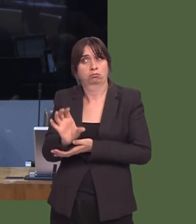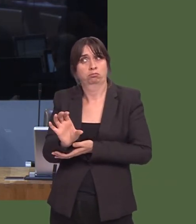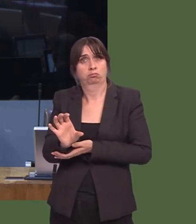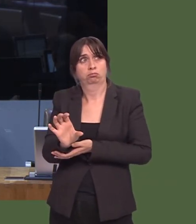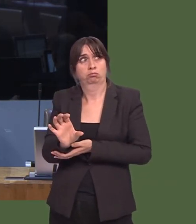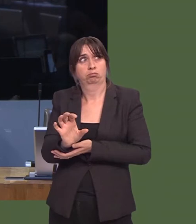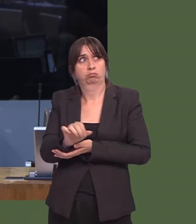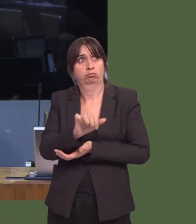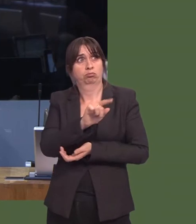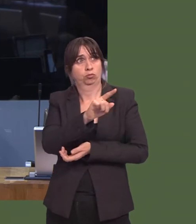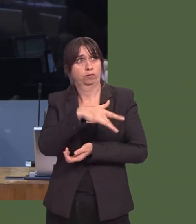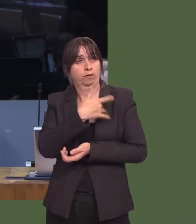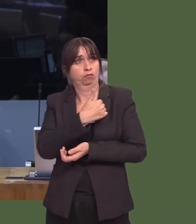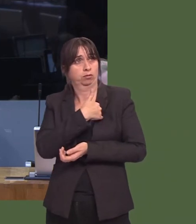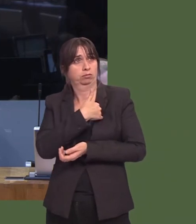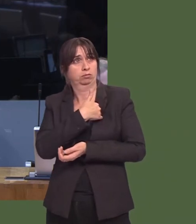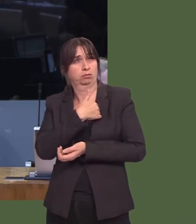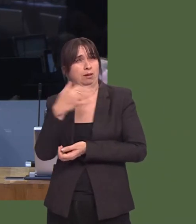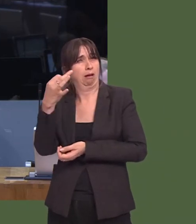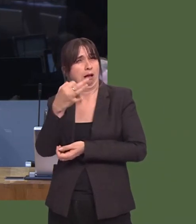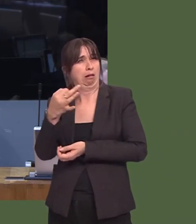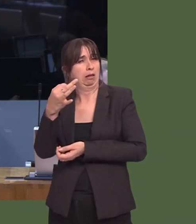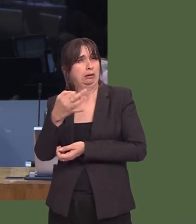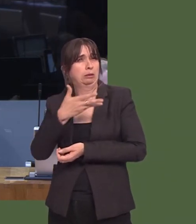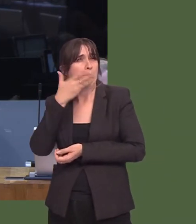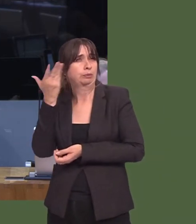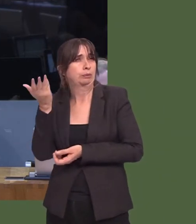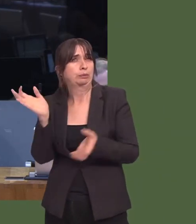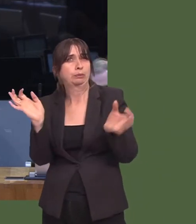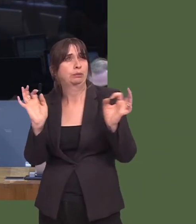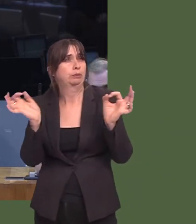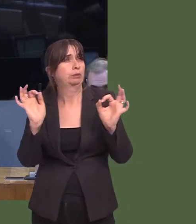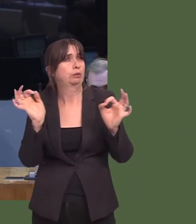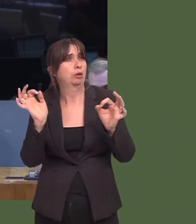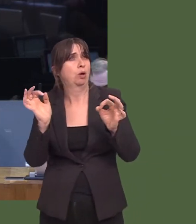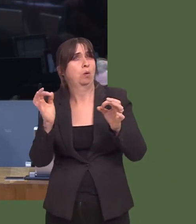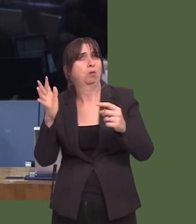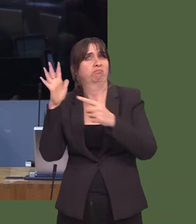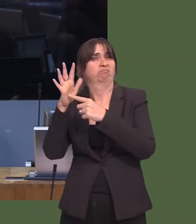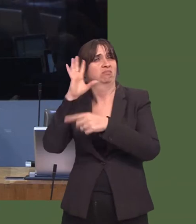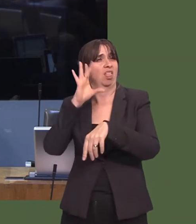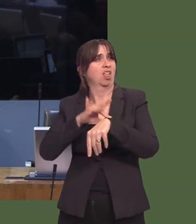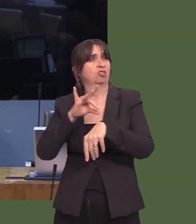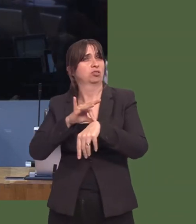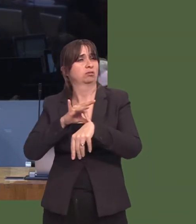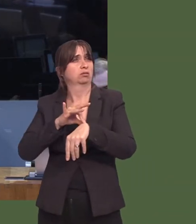MÙn wedi cael ei gadael heb seiciatrydd ymgynghorol o gwbl i oedolion rhwng 18 a 65 oedórhywbeth